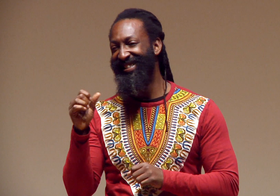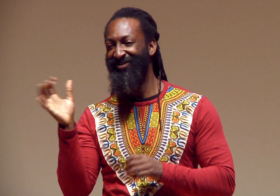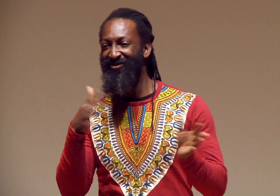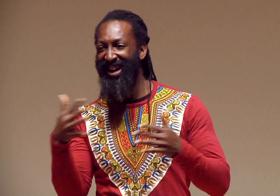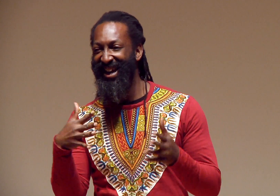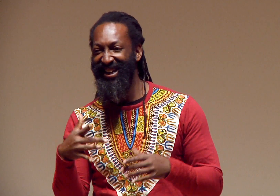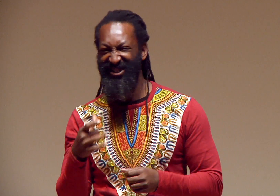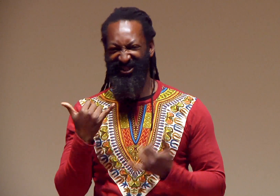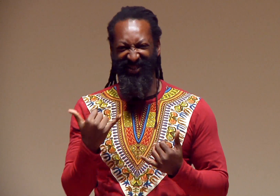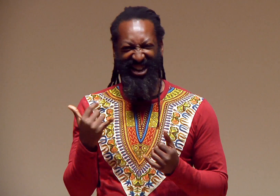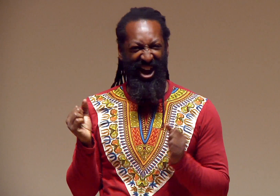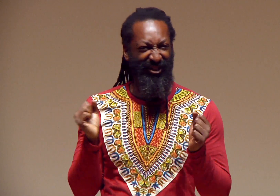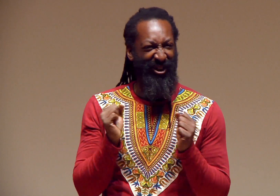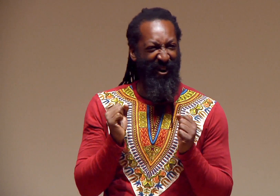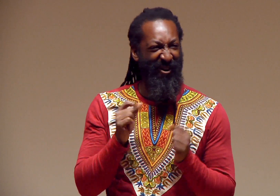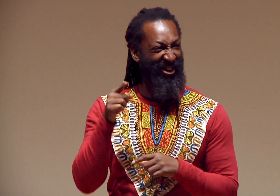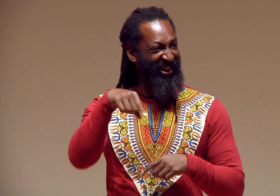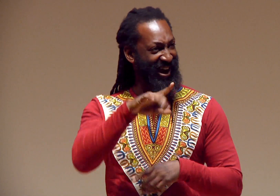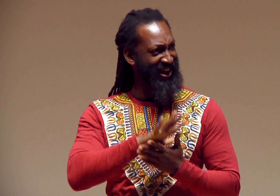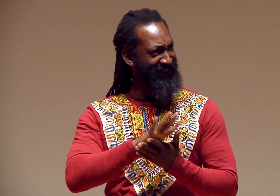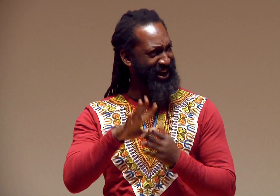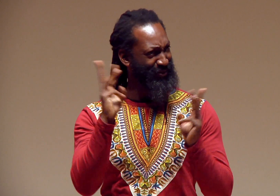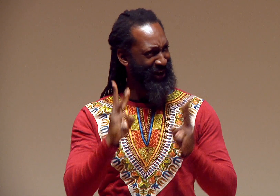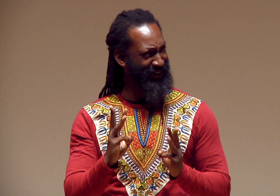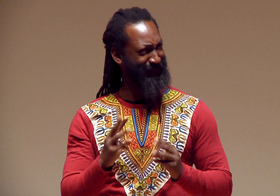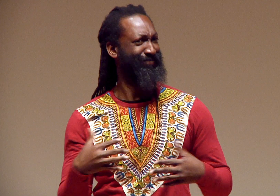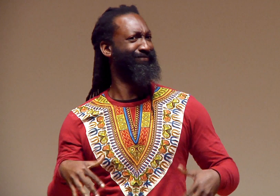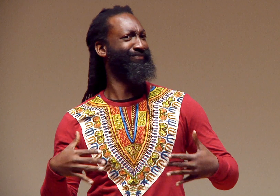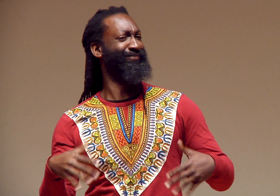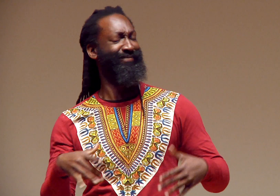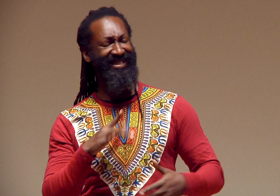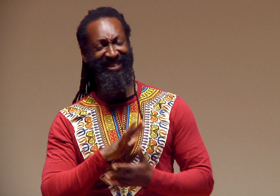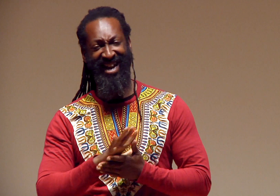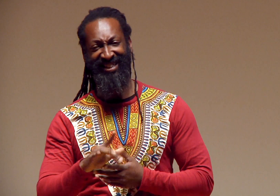Oftentimes we have rain and it’s windy. Right now it’s cold, but here you have such nice weather,